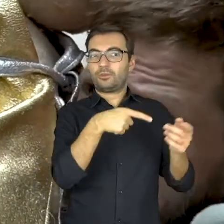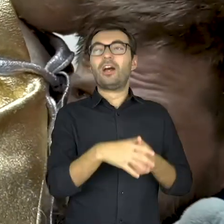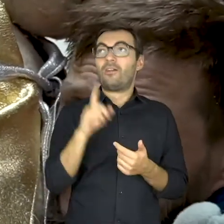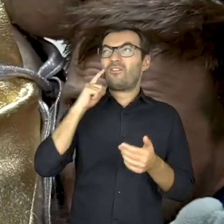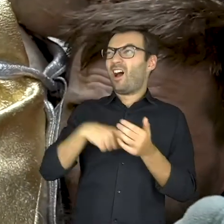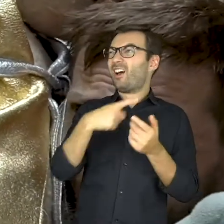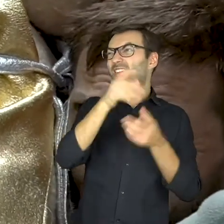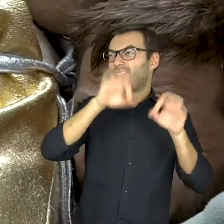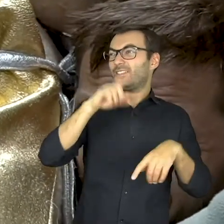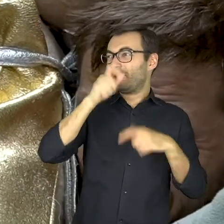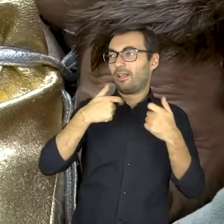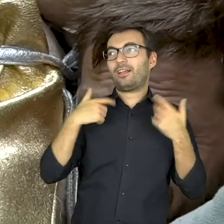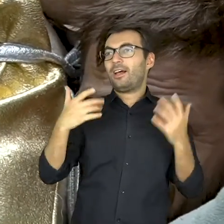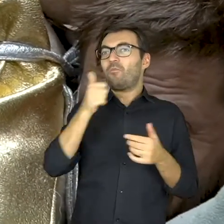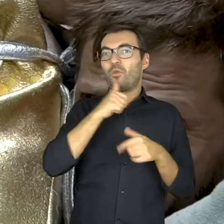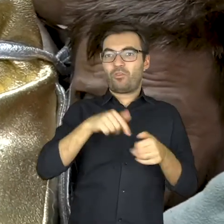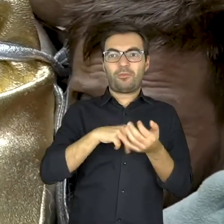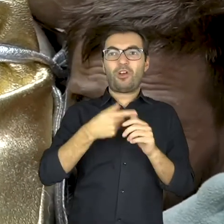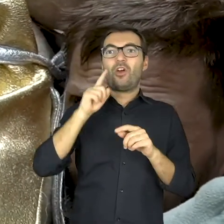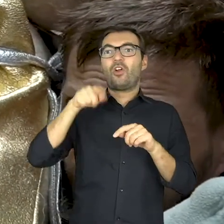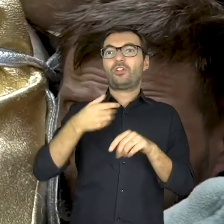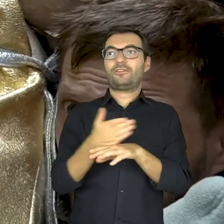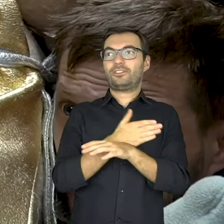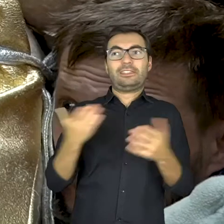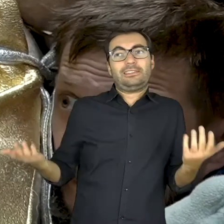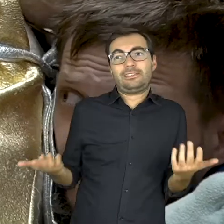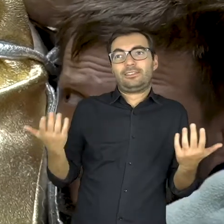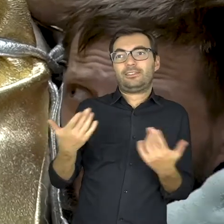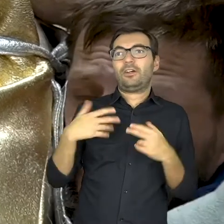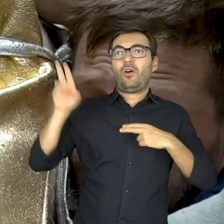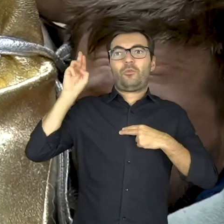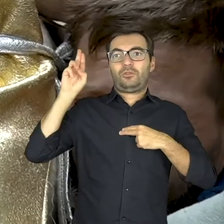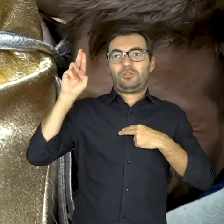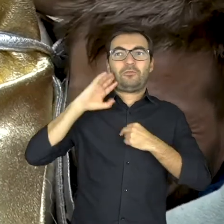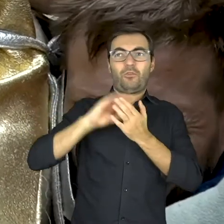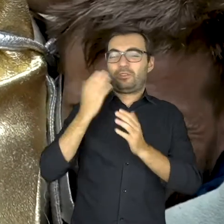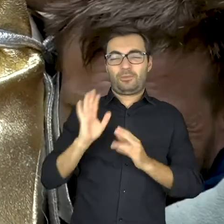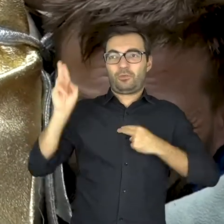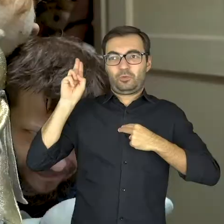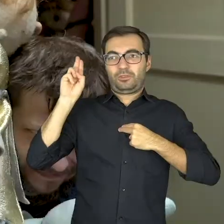Ooh, exactly! Mariusz printed the wrong schedule! A rehearsal was supposed to take place an hour earlier. We promise that this won’t happen again.